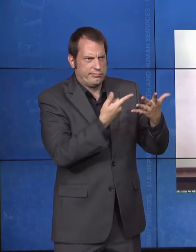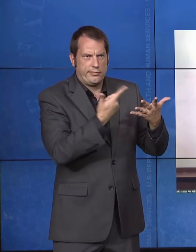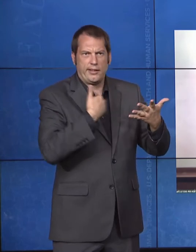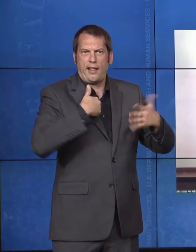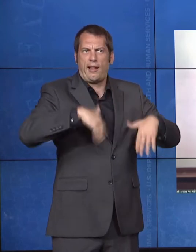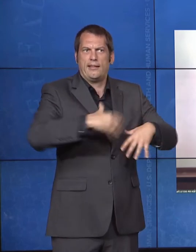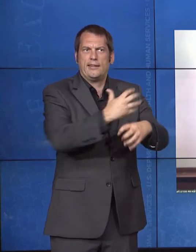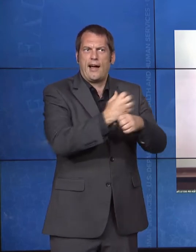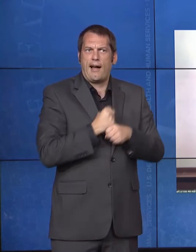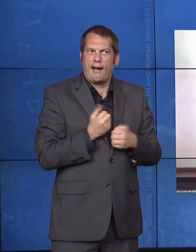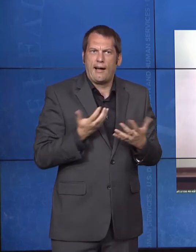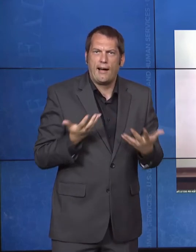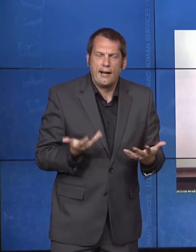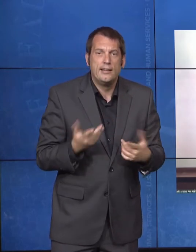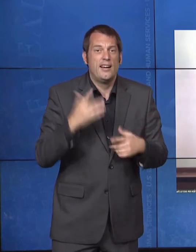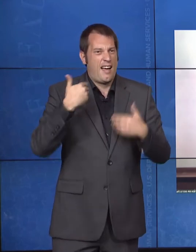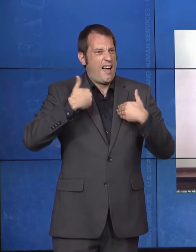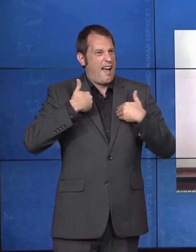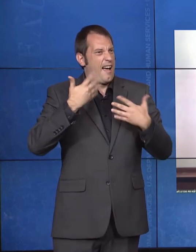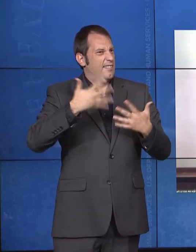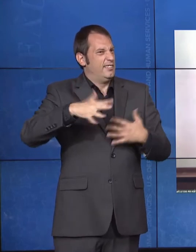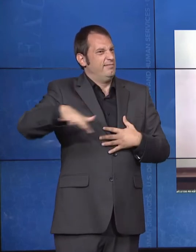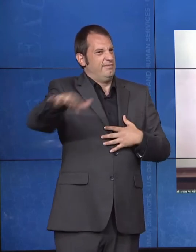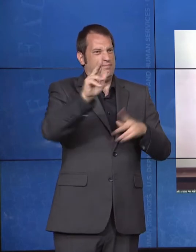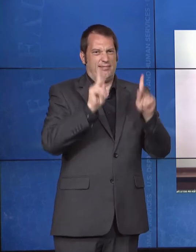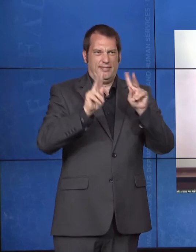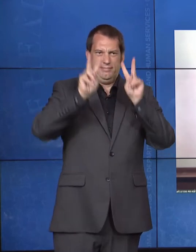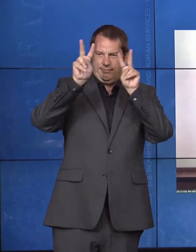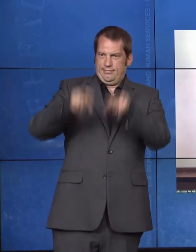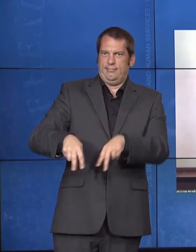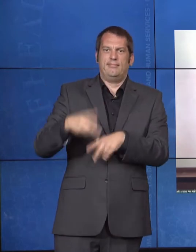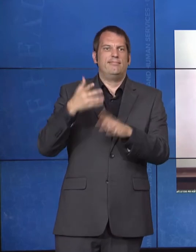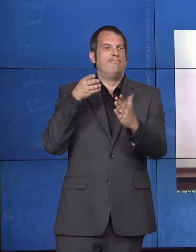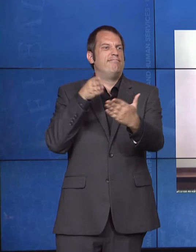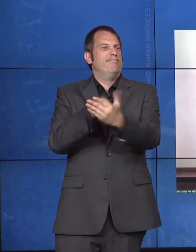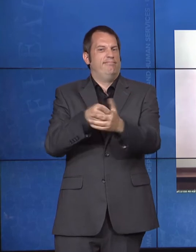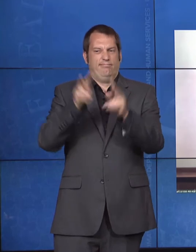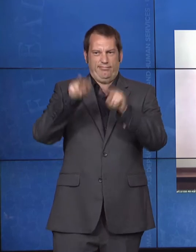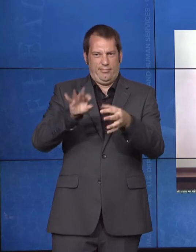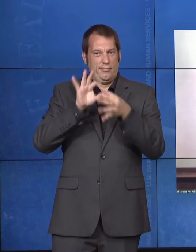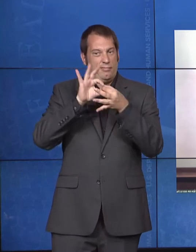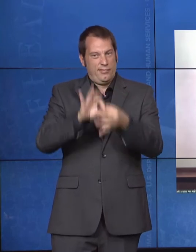care if needed. And too many people with disabilities who want to live in the community, and could